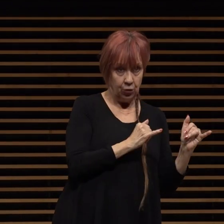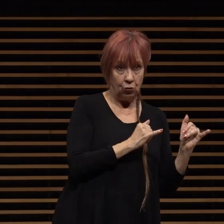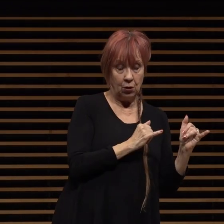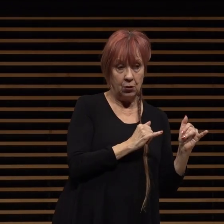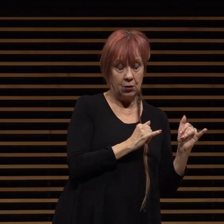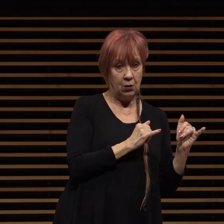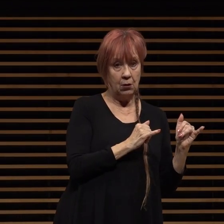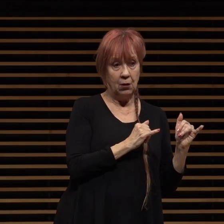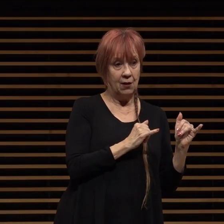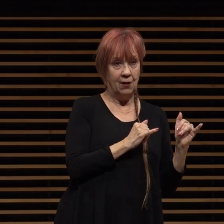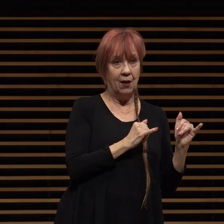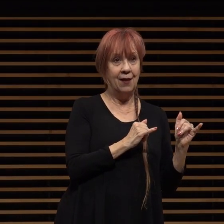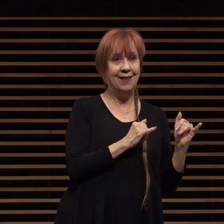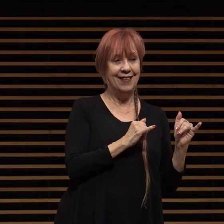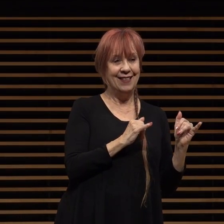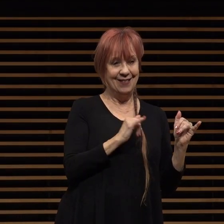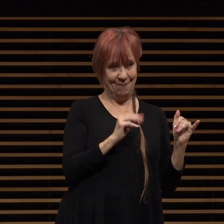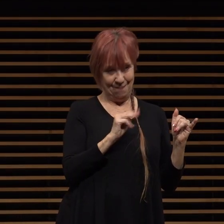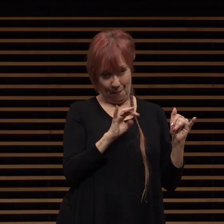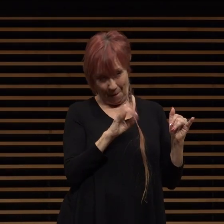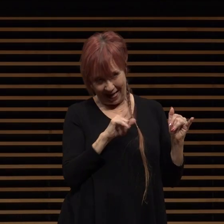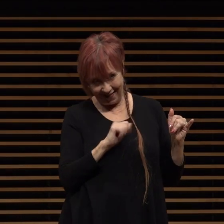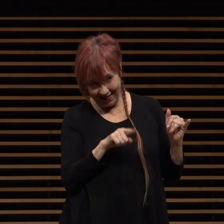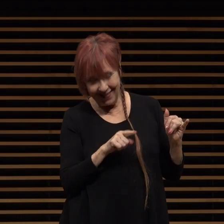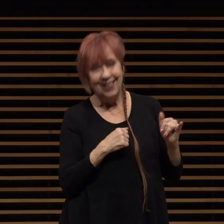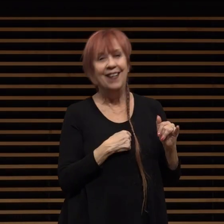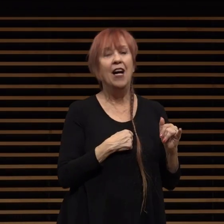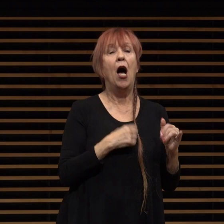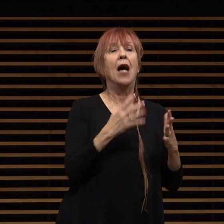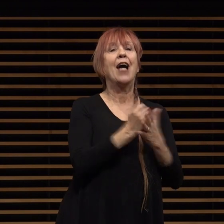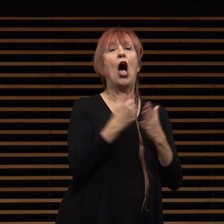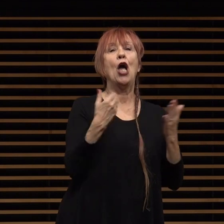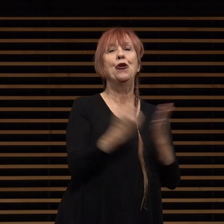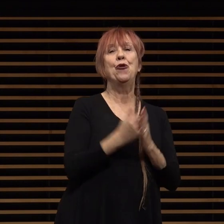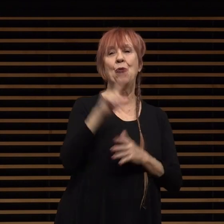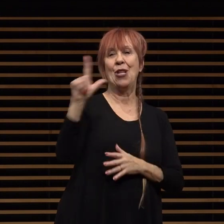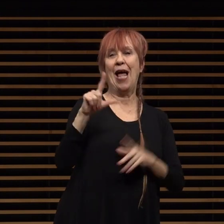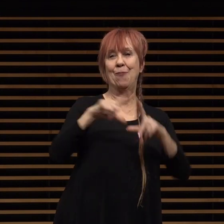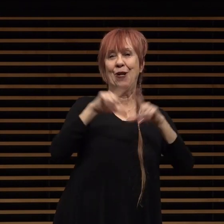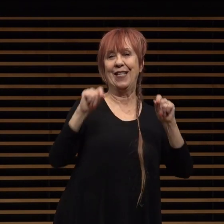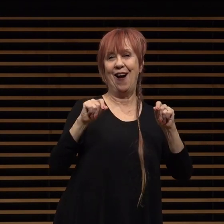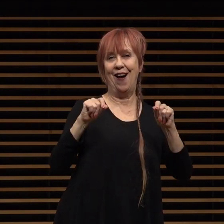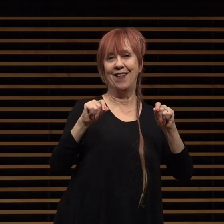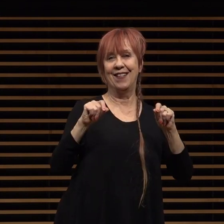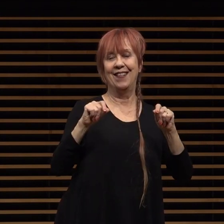and michael obtained a new library card